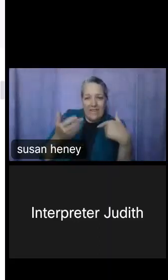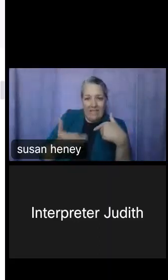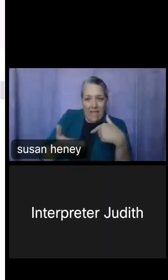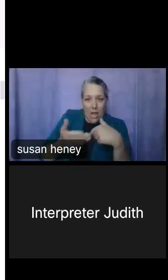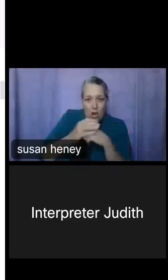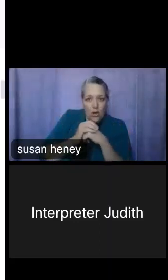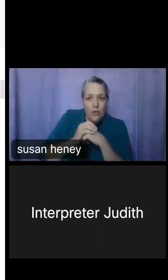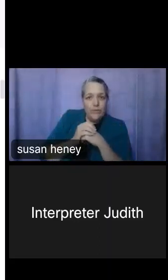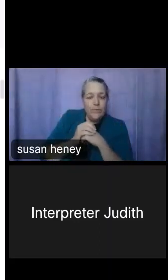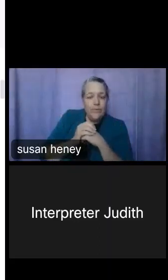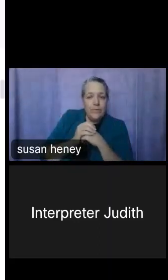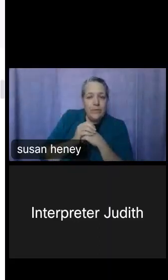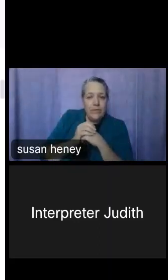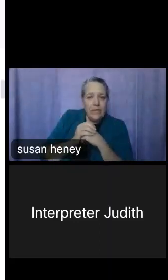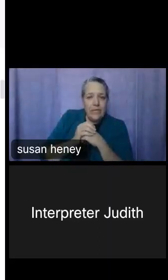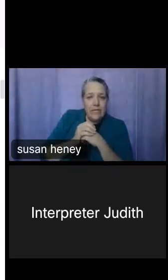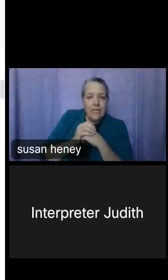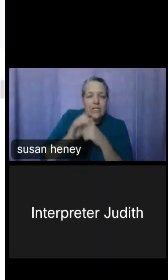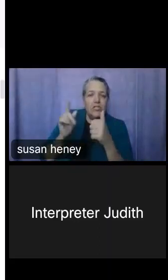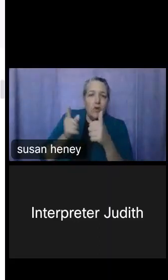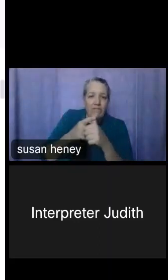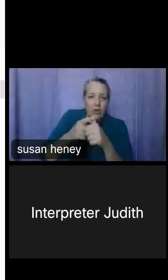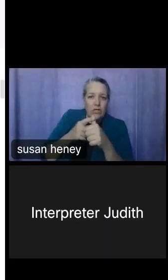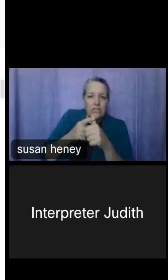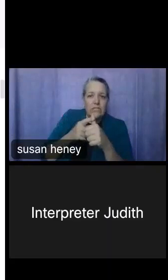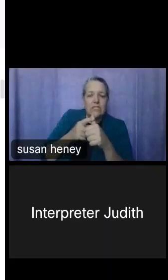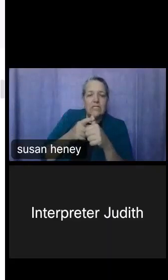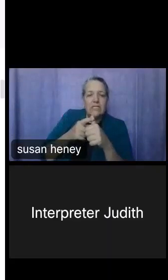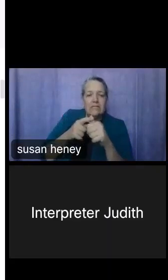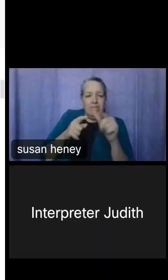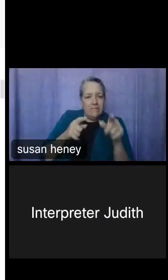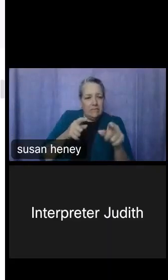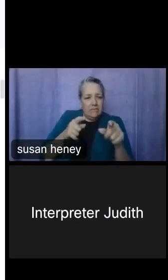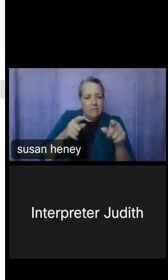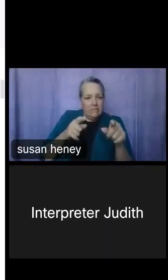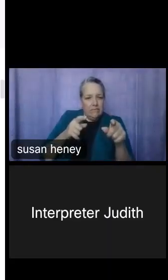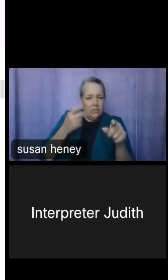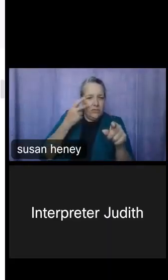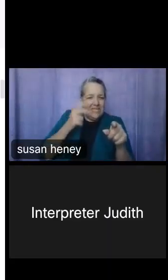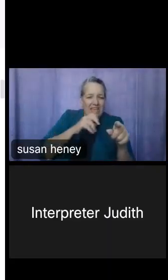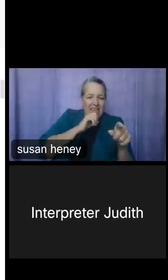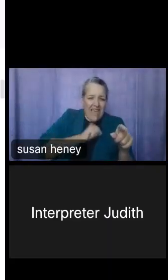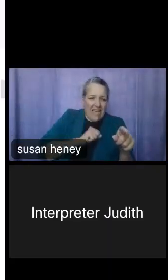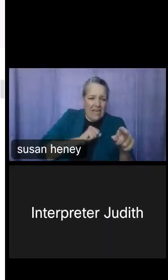So first thing is the population pyramid here, the age and sex breakdown. You can notice